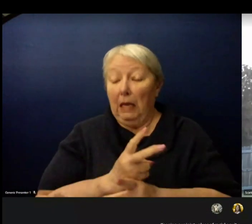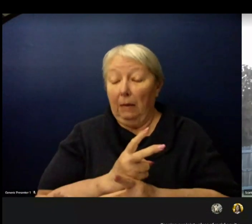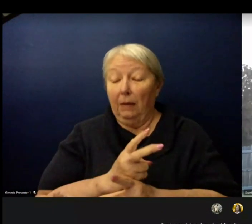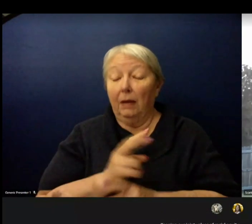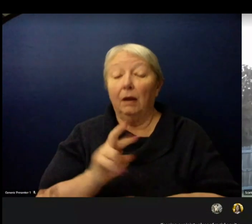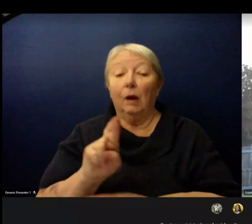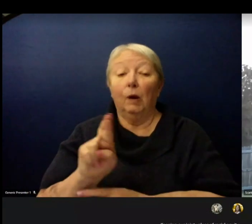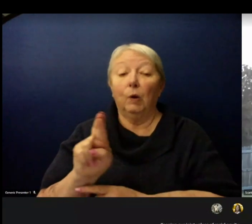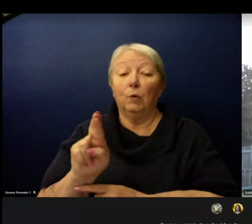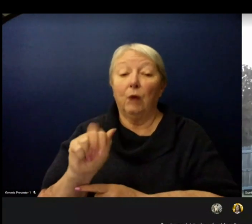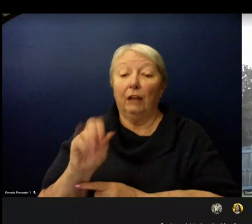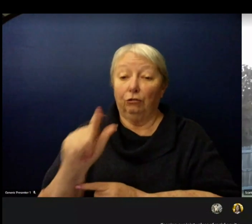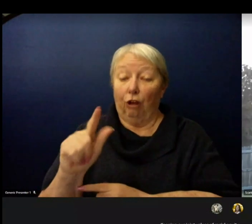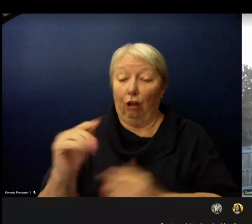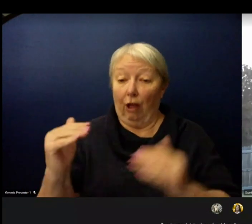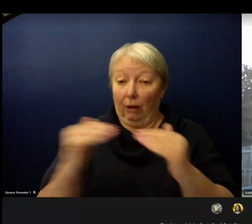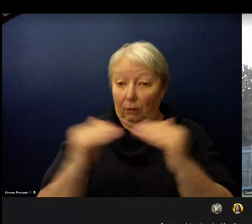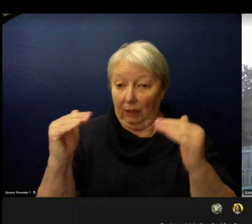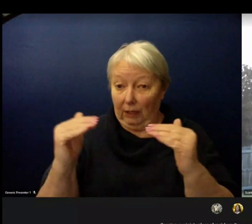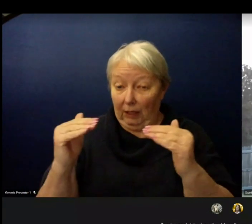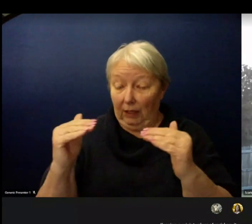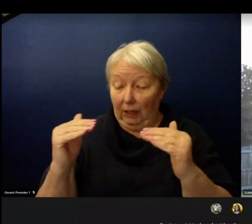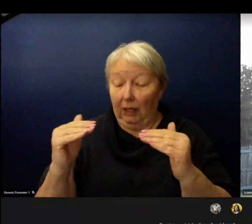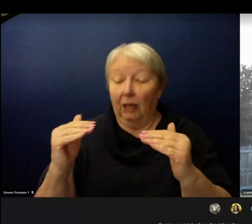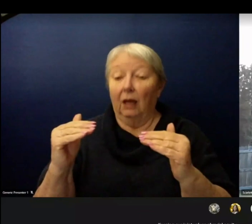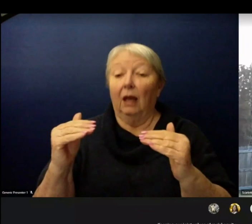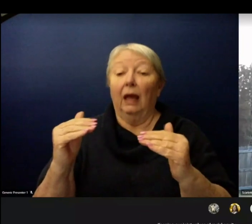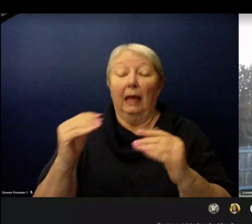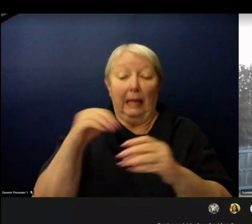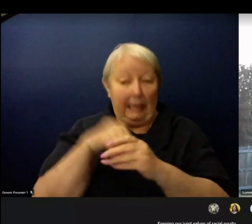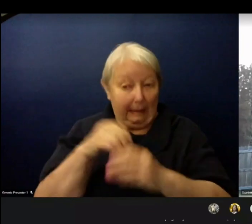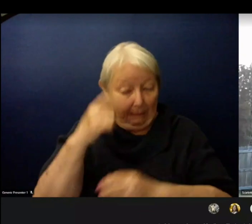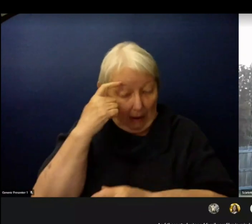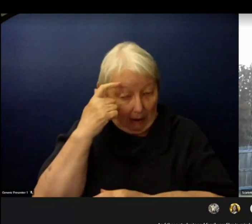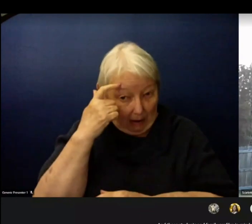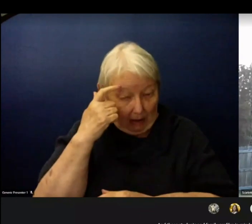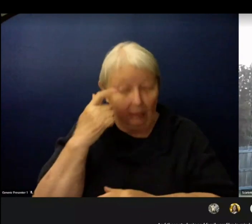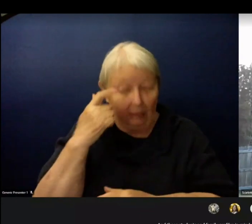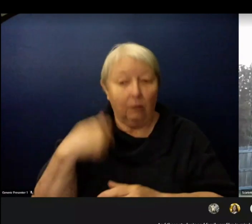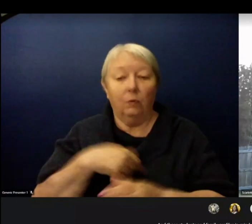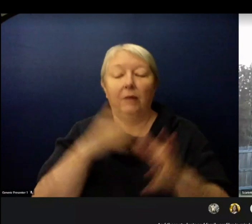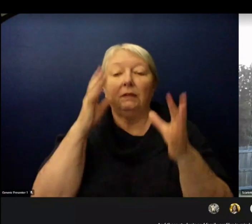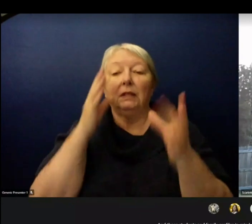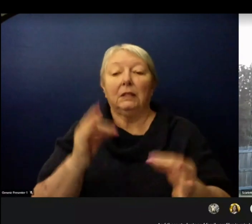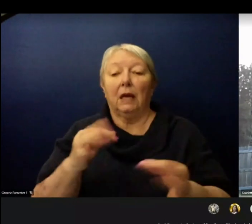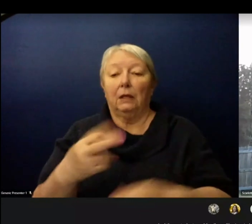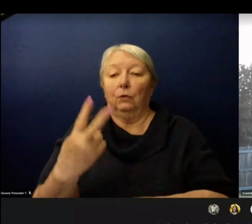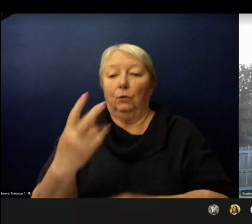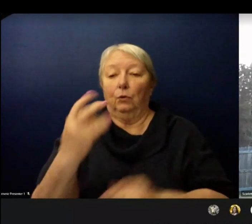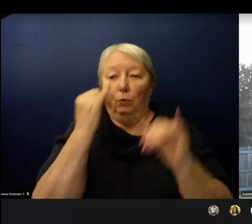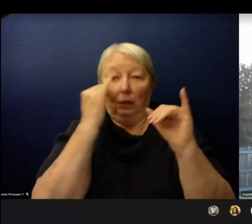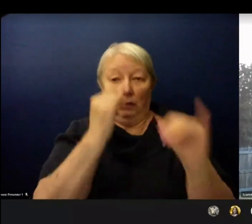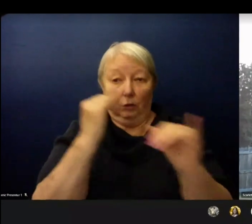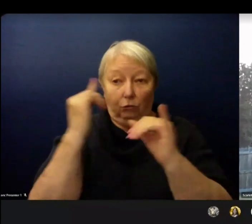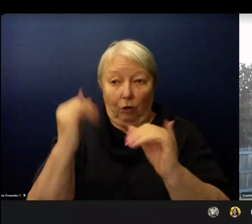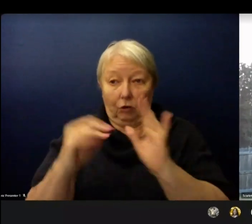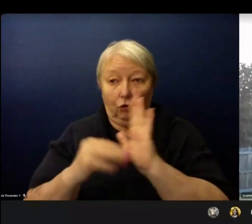labor partners from the Seattle Education Association have determined two instructional models for this spring for our students in grades